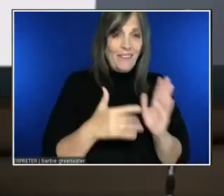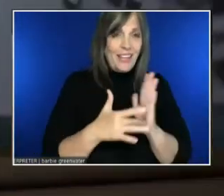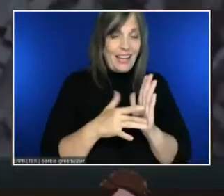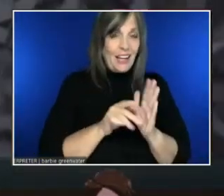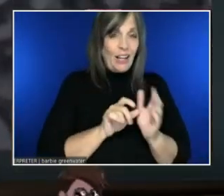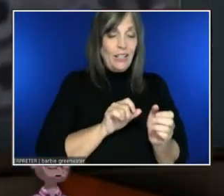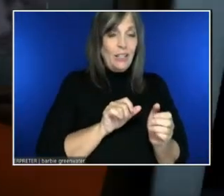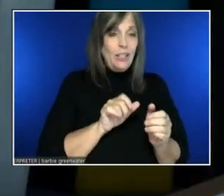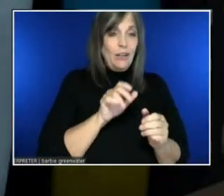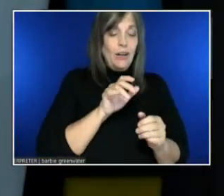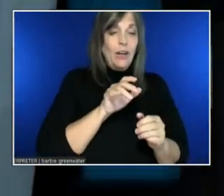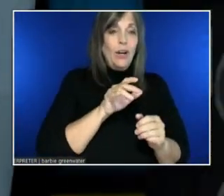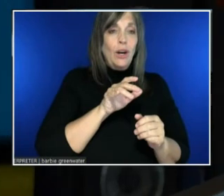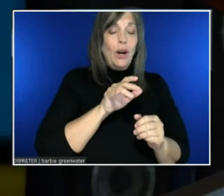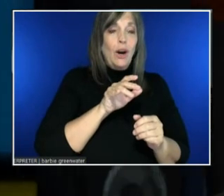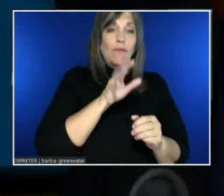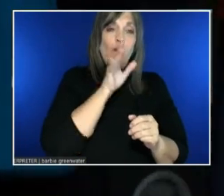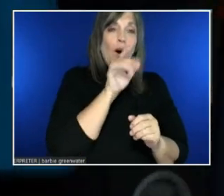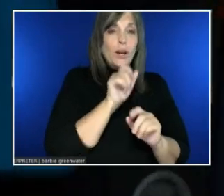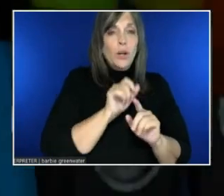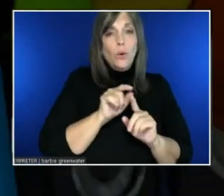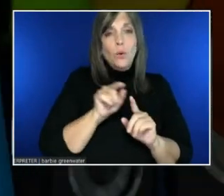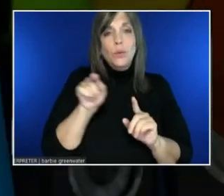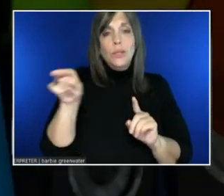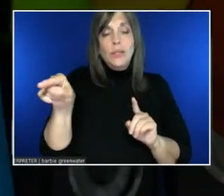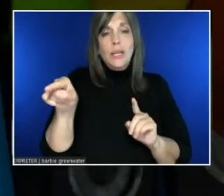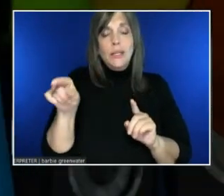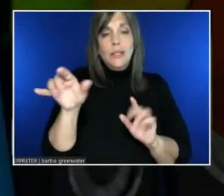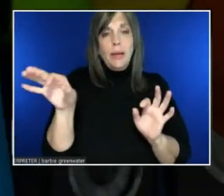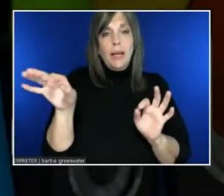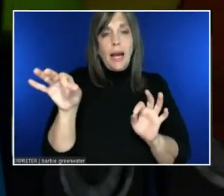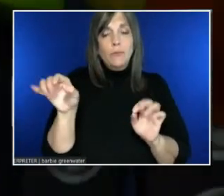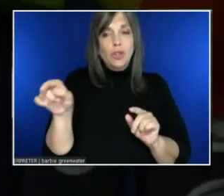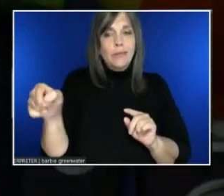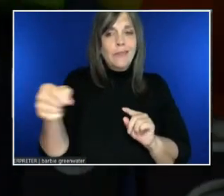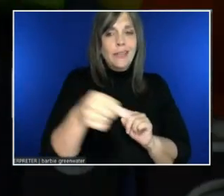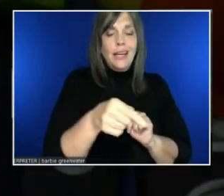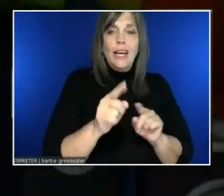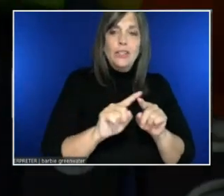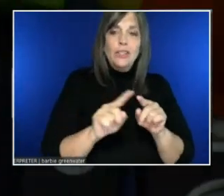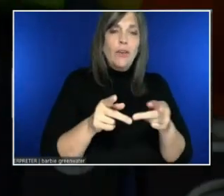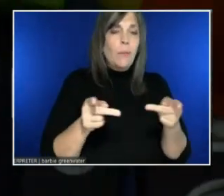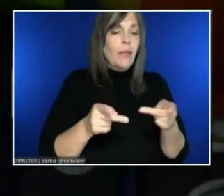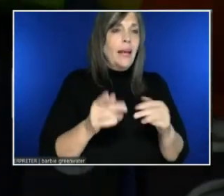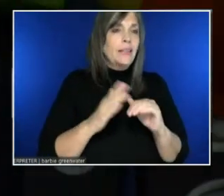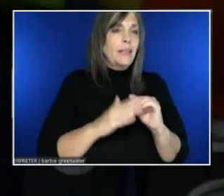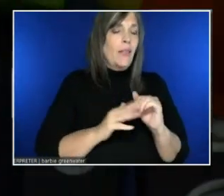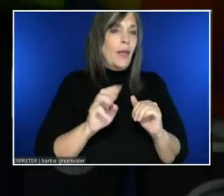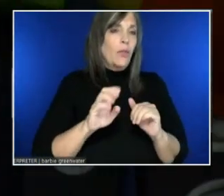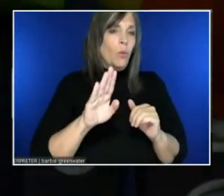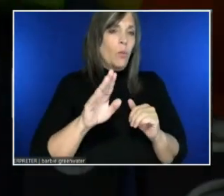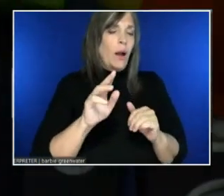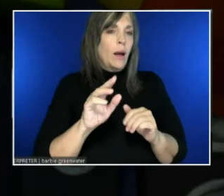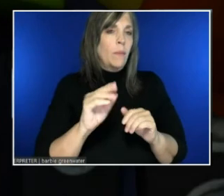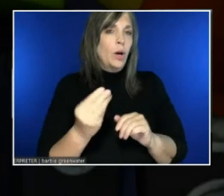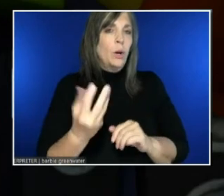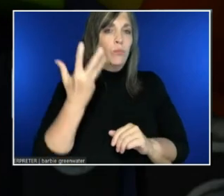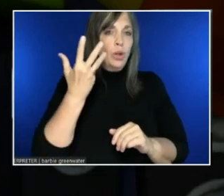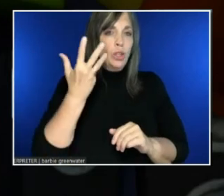Just in a different place than the web projector stack. Send me that as a bug as well. You got it!